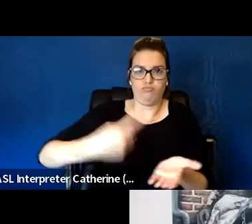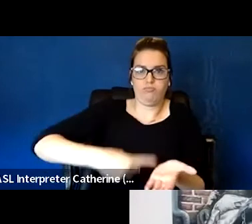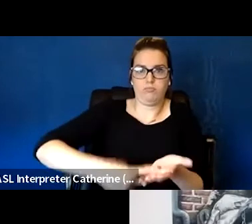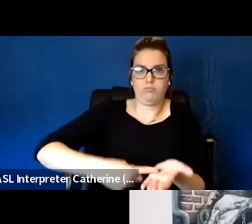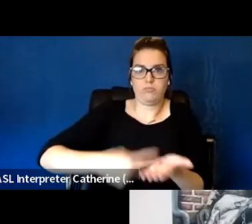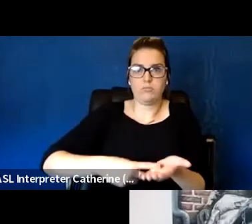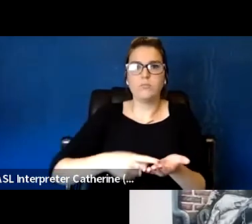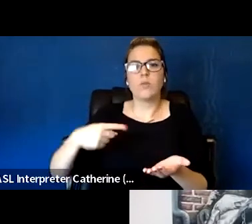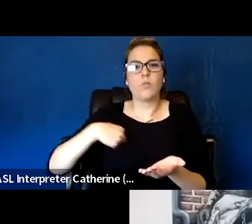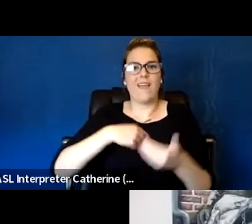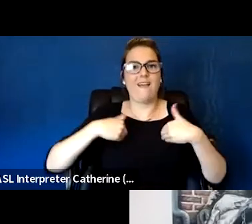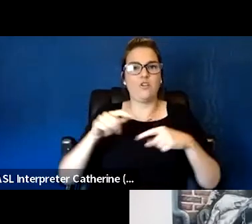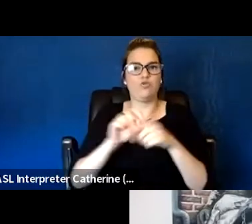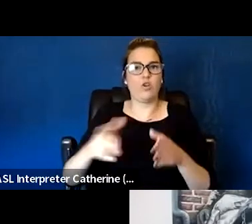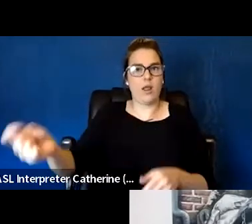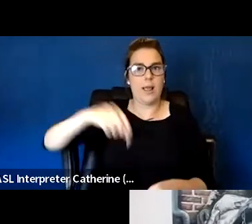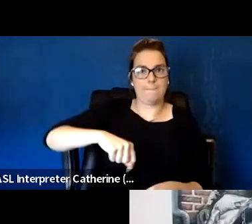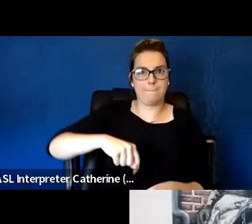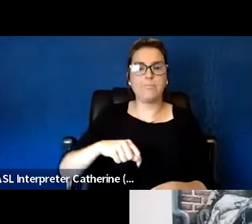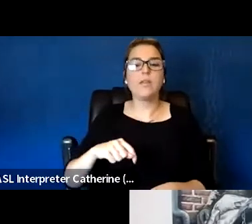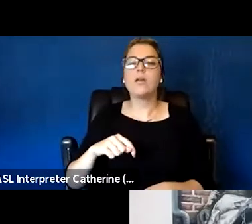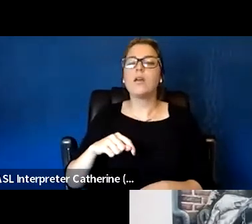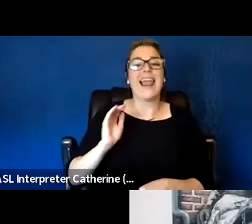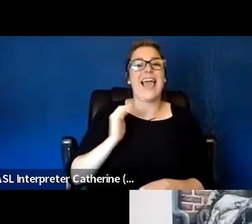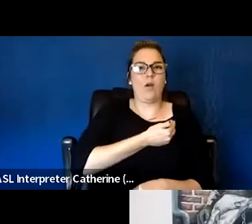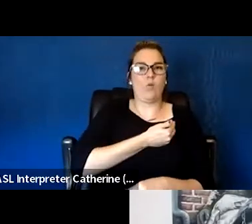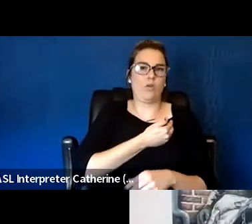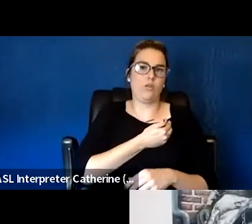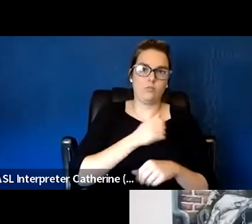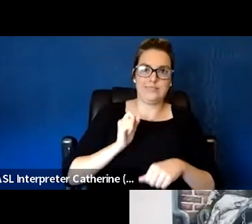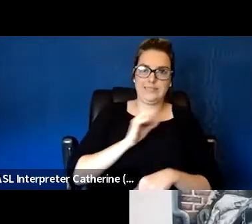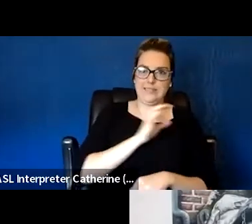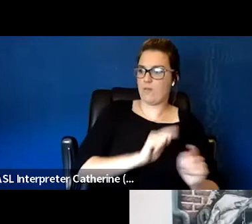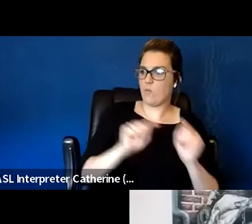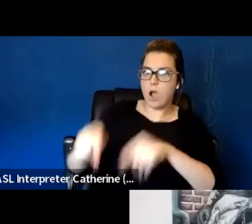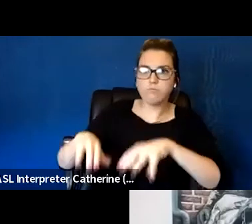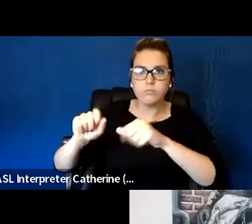of behavioral health providers did a two and a half day training in orientation to that model.